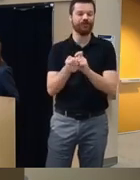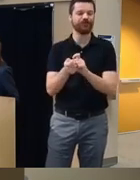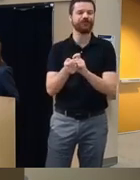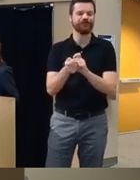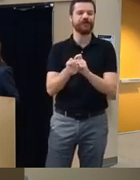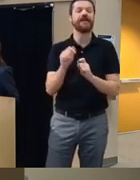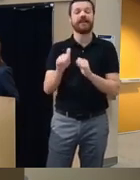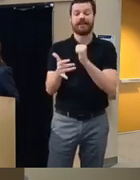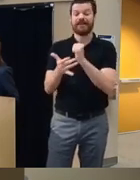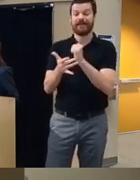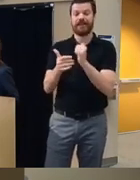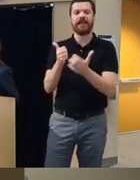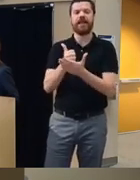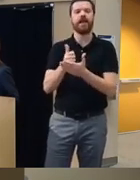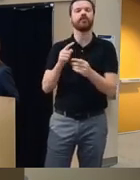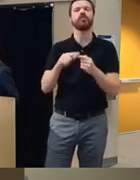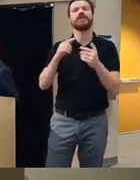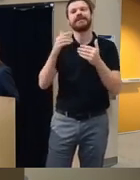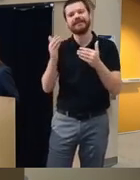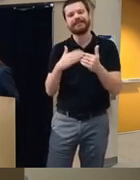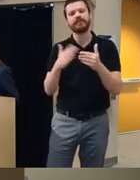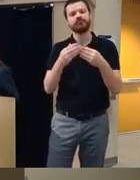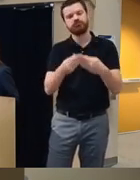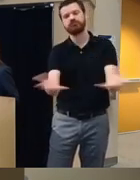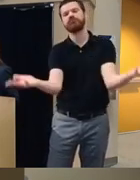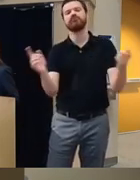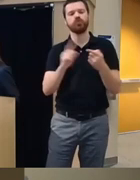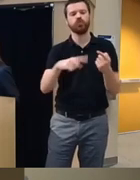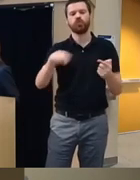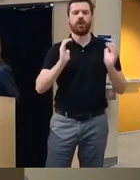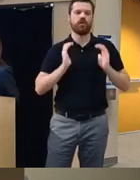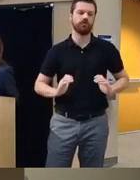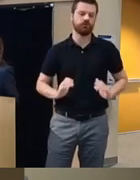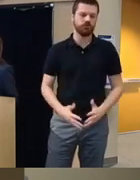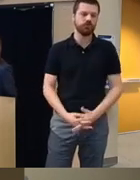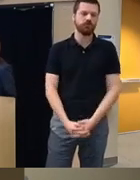technology makes for ease of content to be deployed to the client research shows that